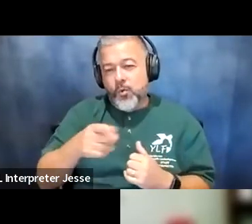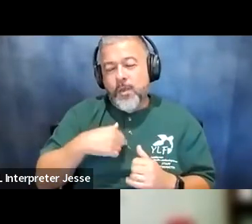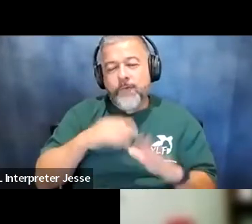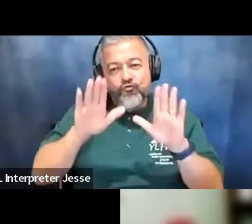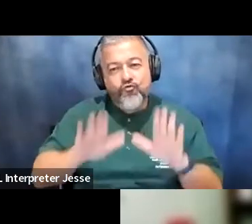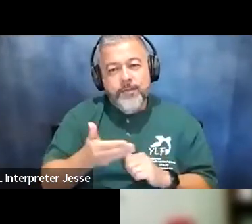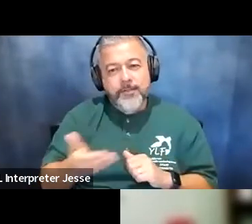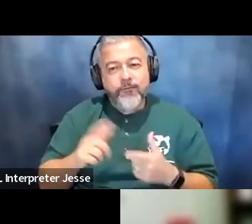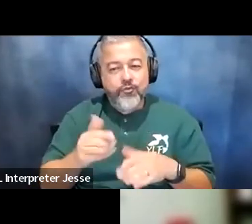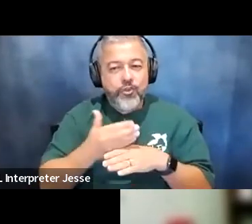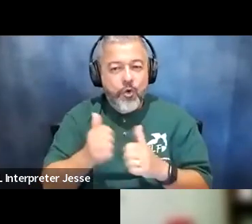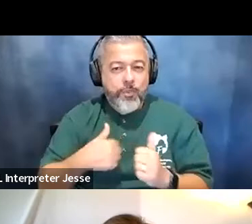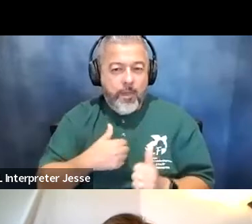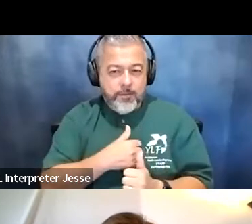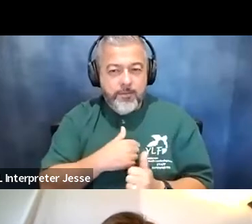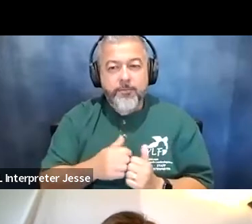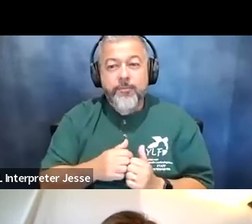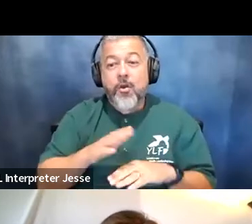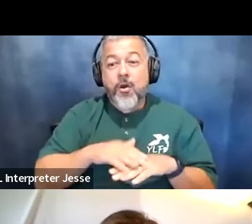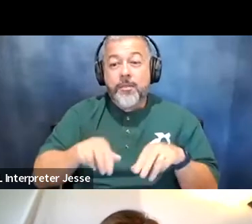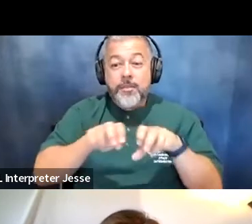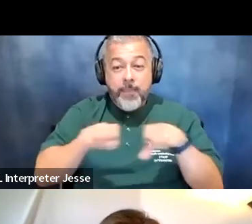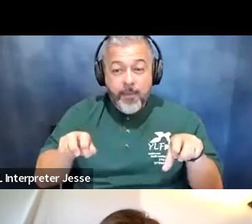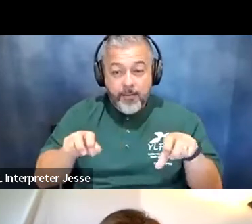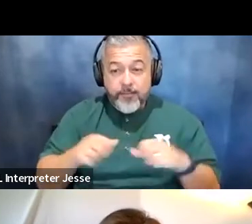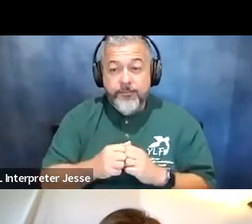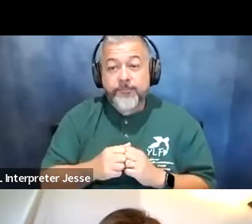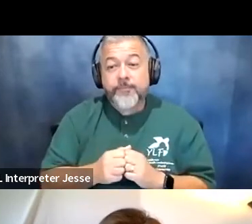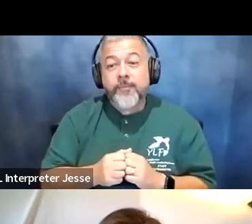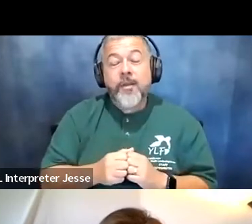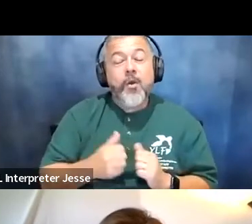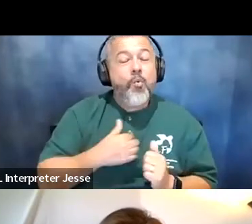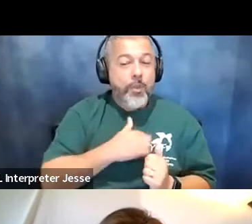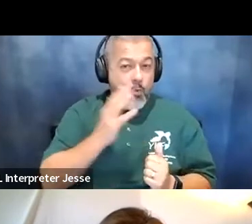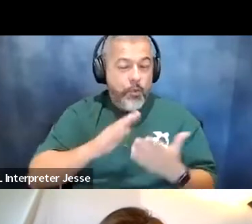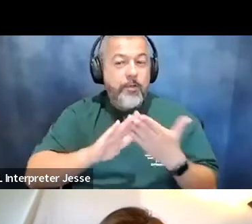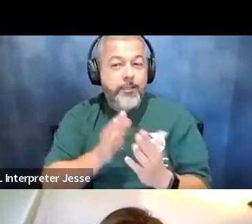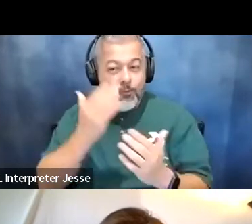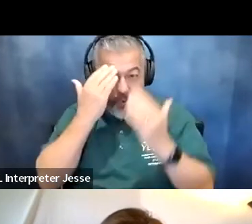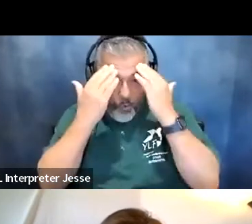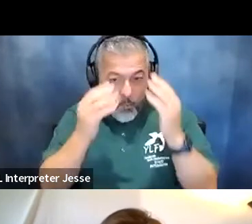share with us um on this panel so we're gonna get to know each of you i think that we will